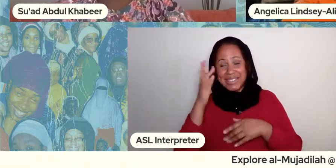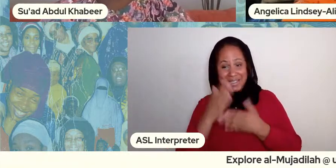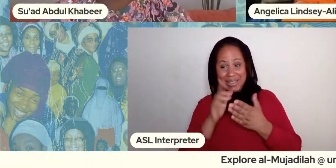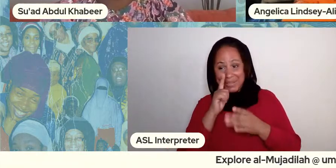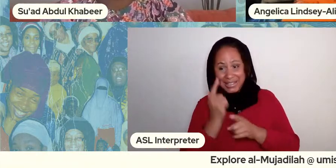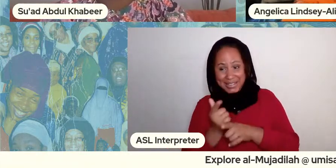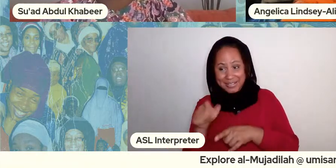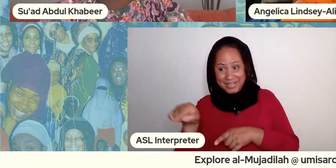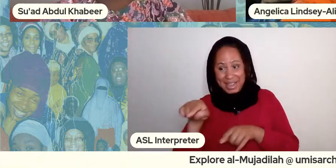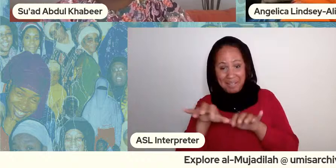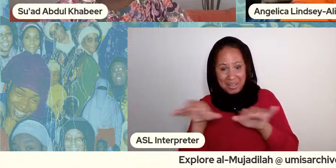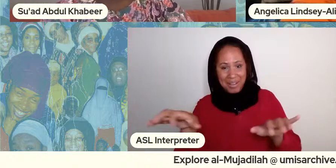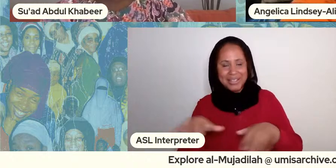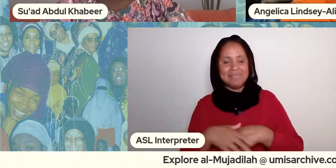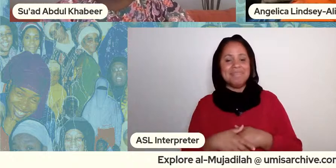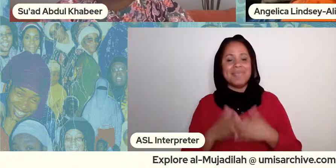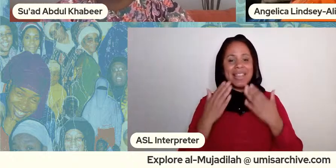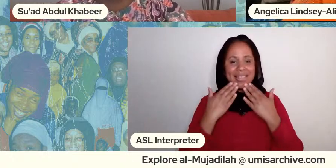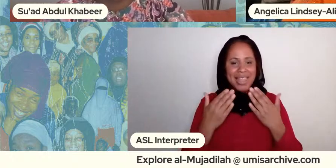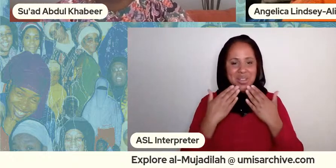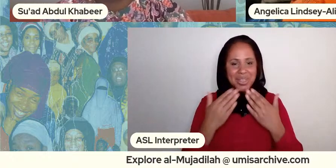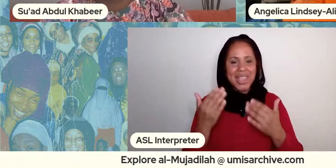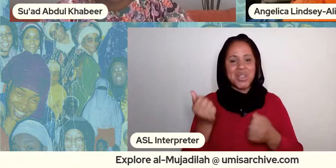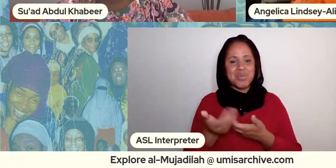so um yes so thank you thank you everyone um for that